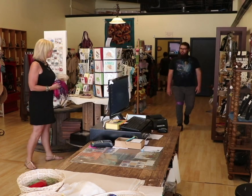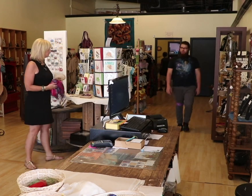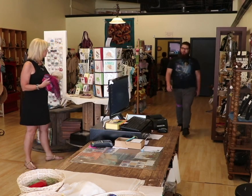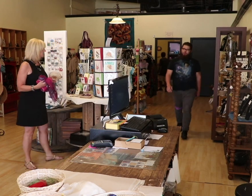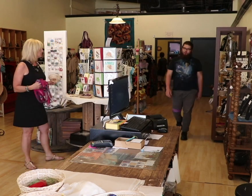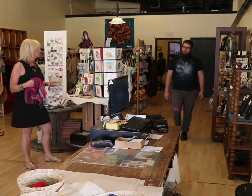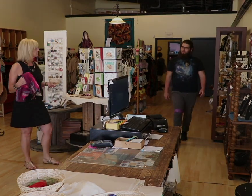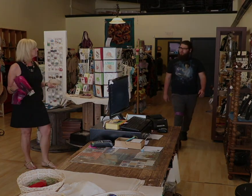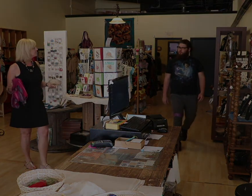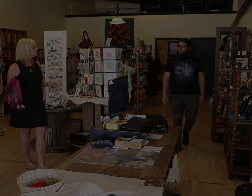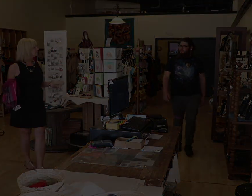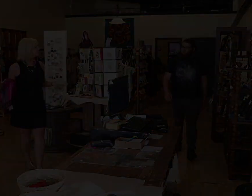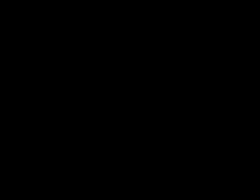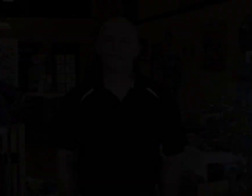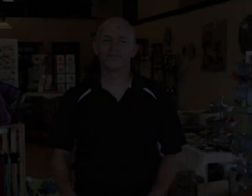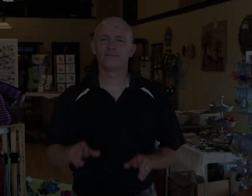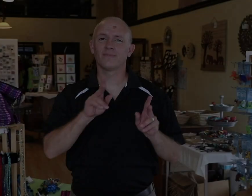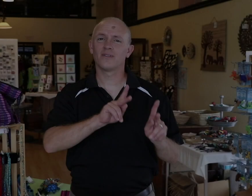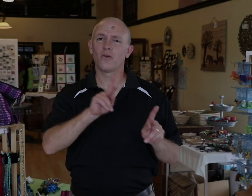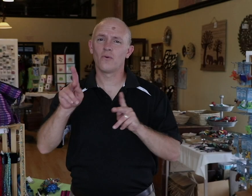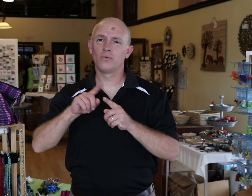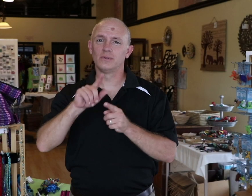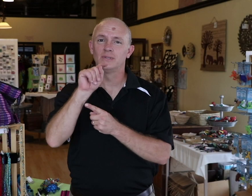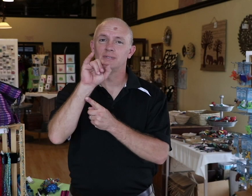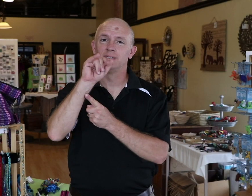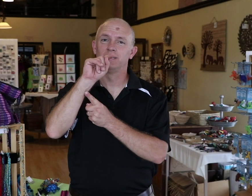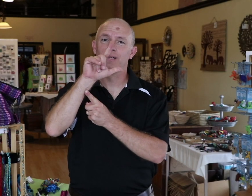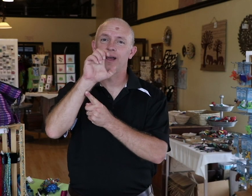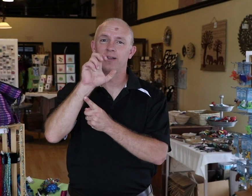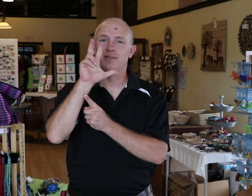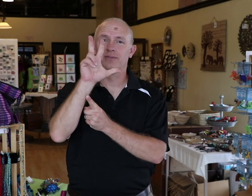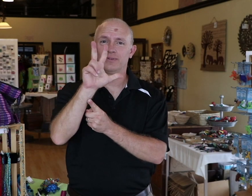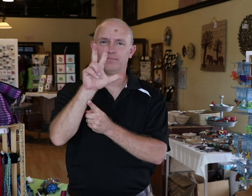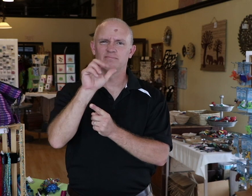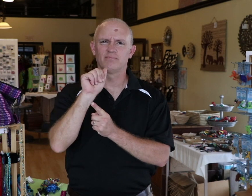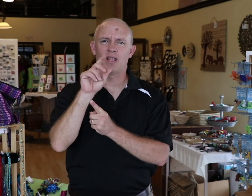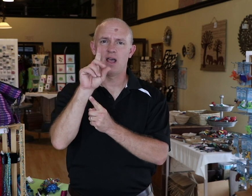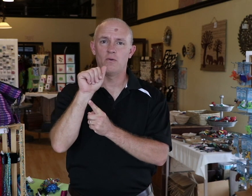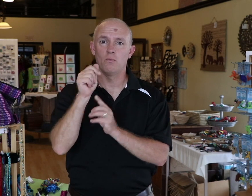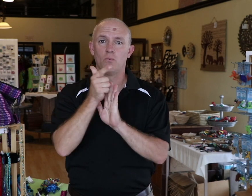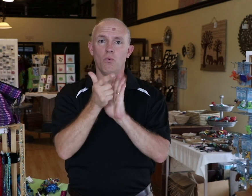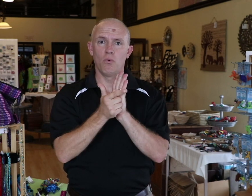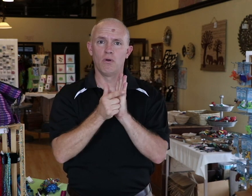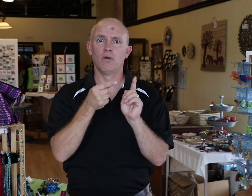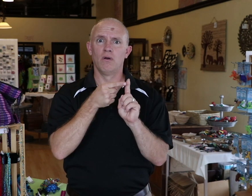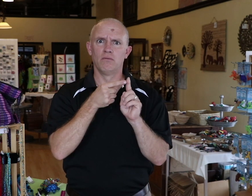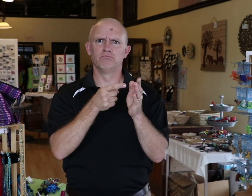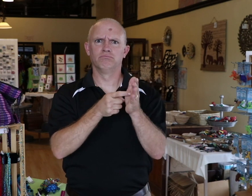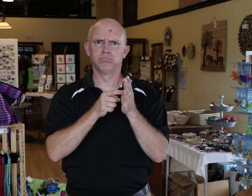That was much better. According to title three of the Americans with Disabilities Act